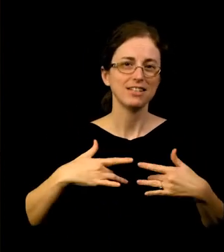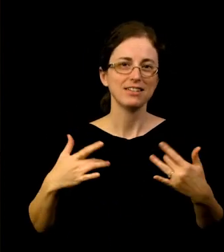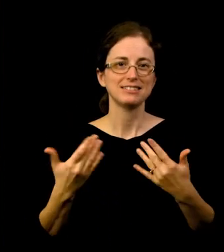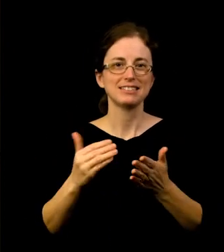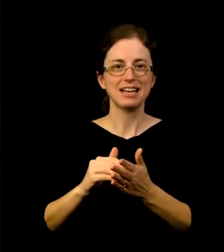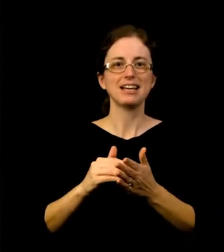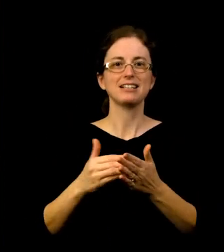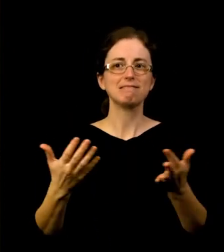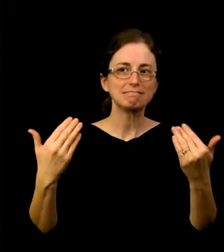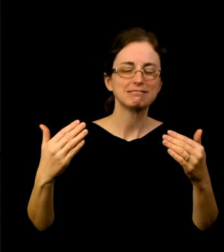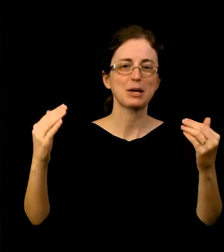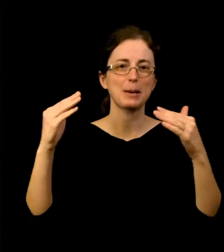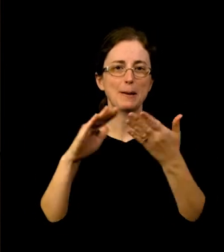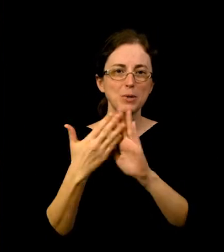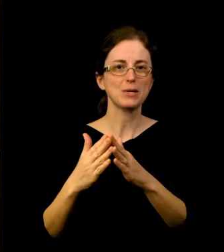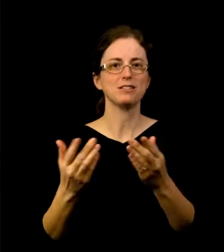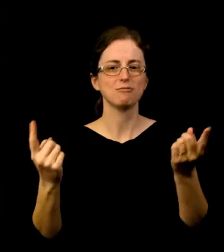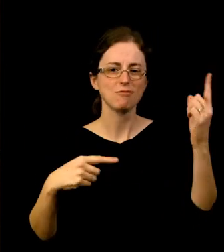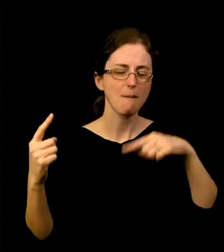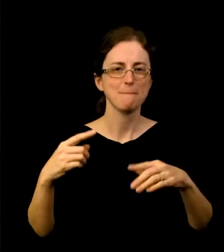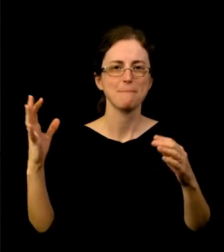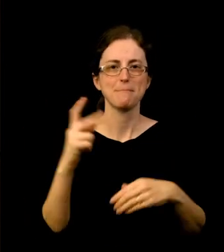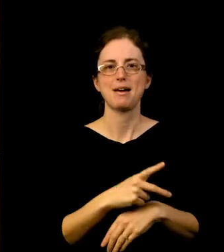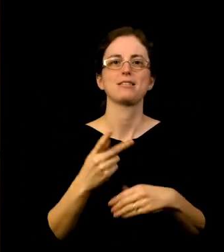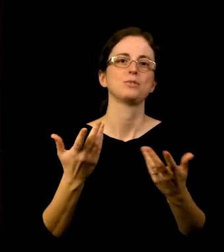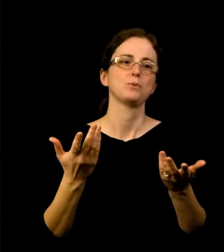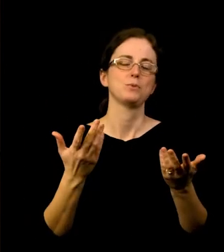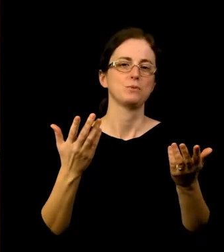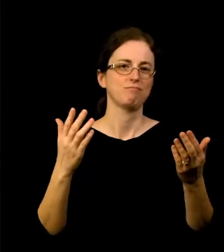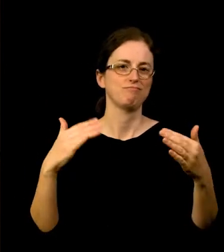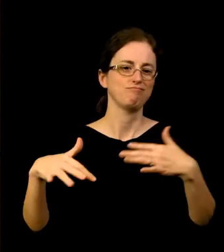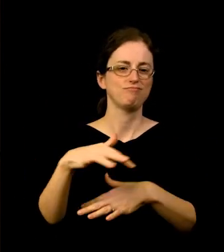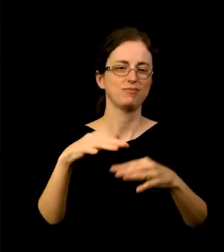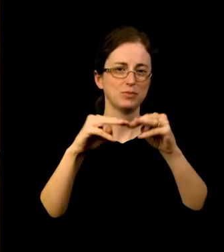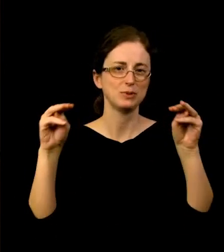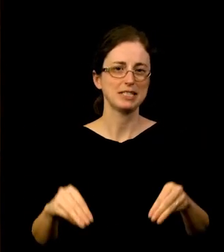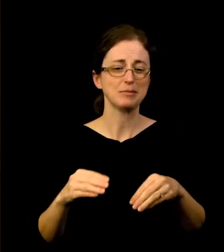and looking forward to lectures, auctions, galas. Slowly but surely, we're coming back.